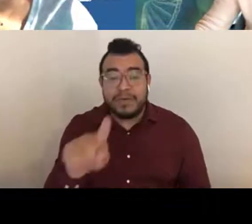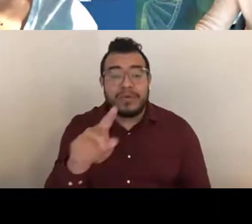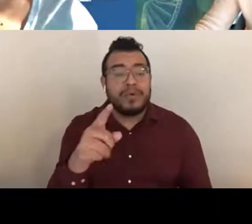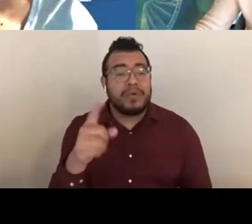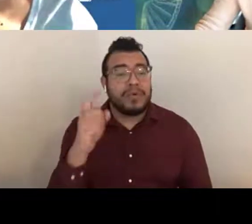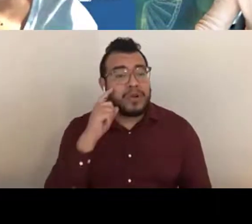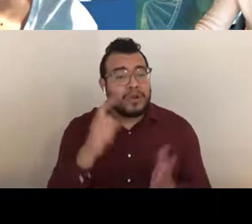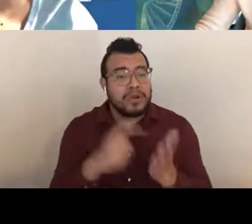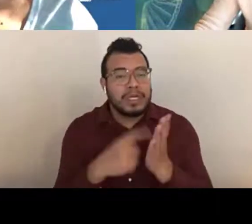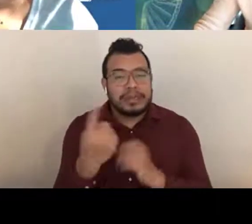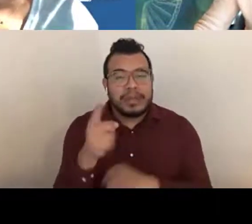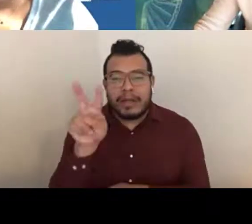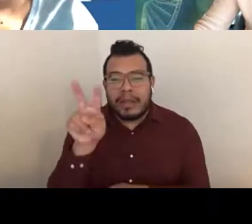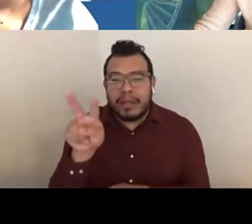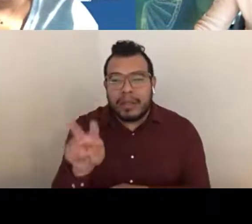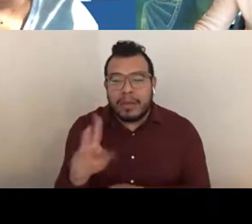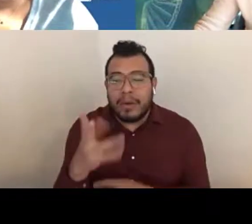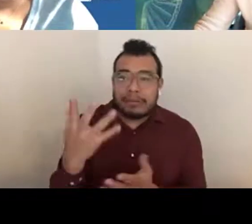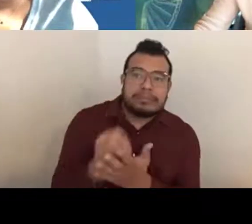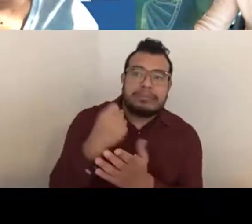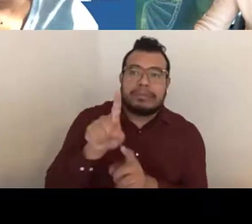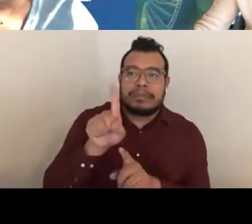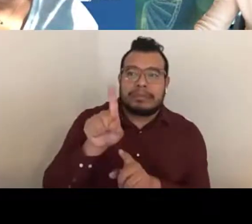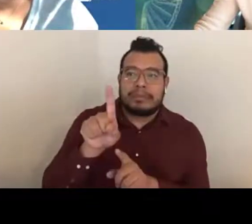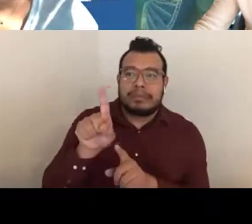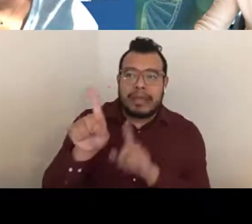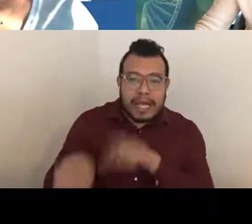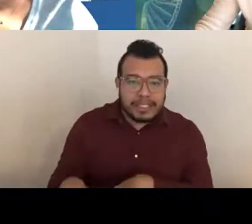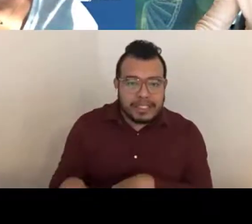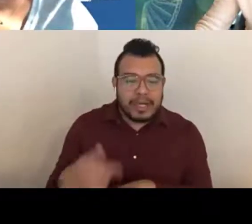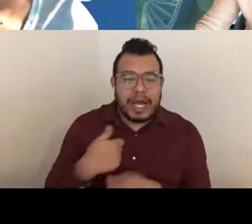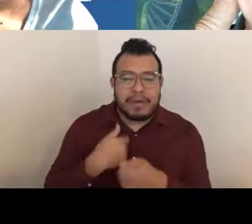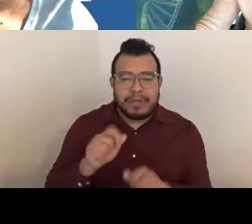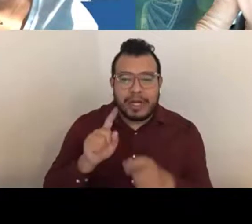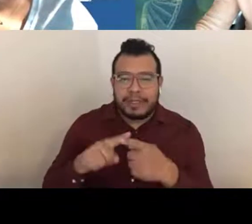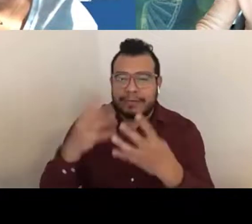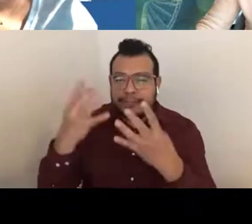I'm trying to go through and go to ones that I don't think we've touched on.